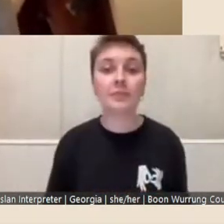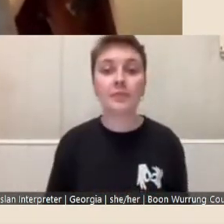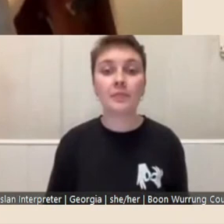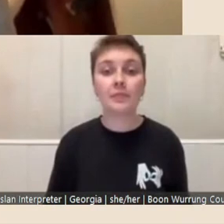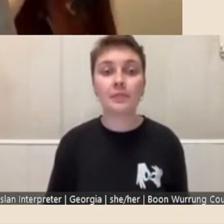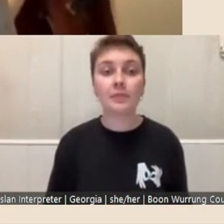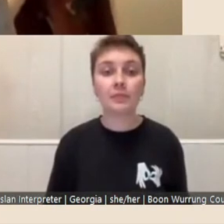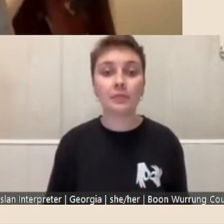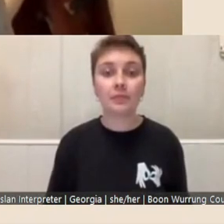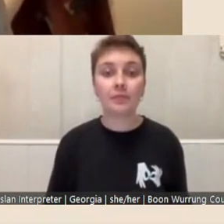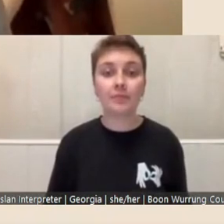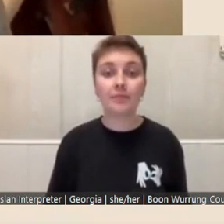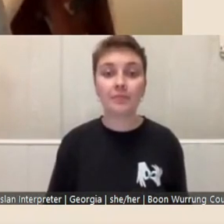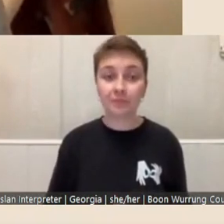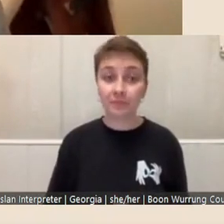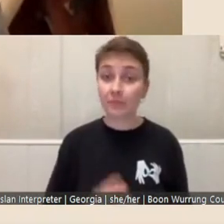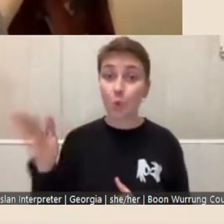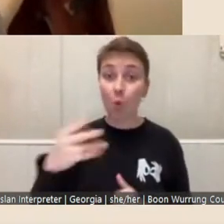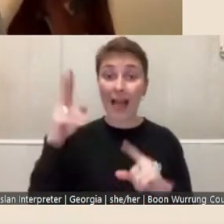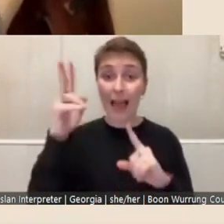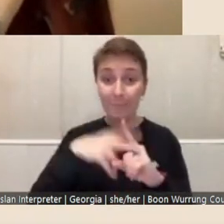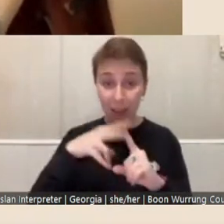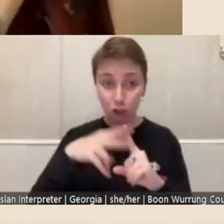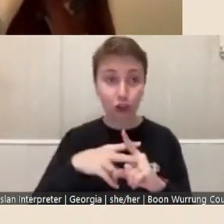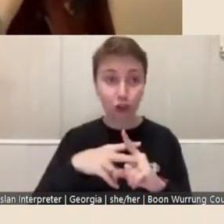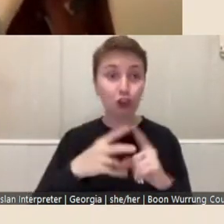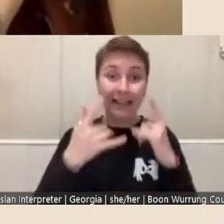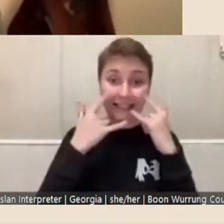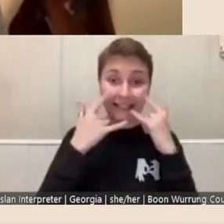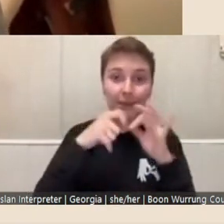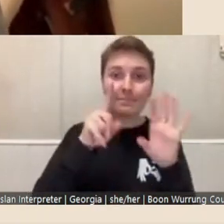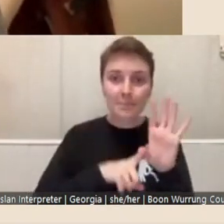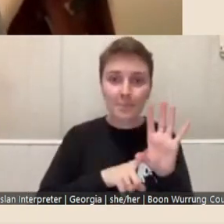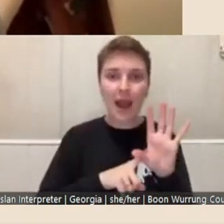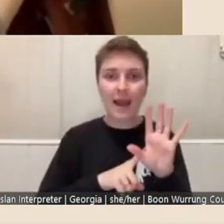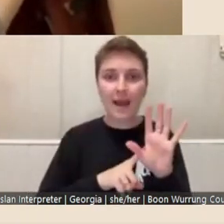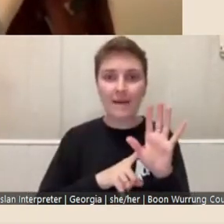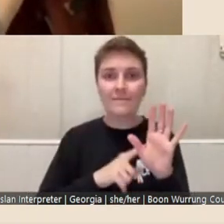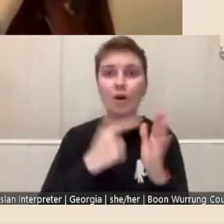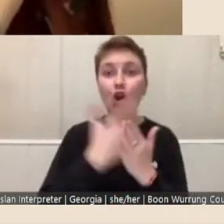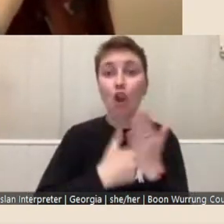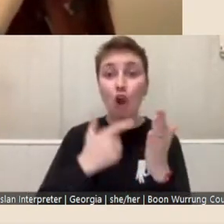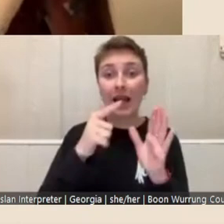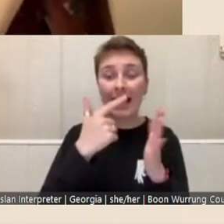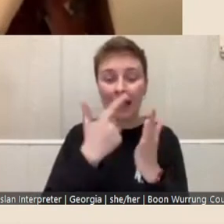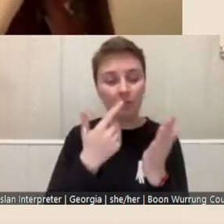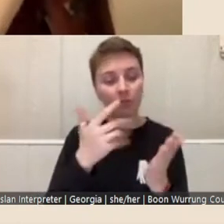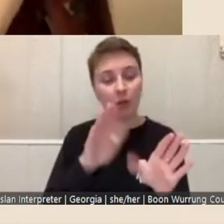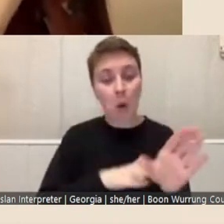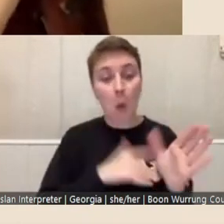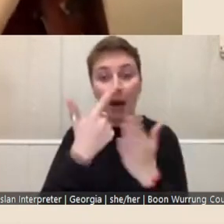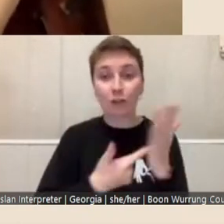All applications are assessed by a long list panel of assessors, and this includes a range of staff